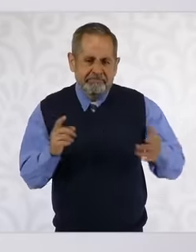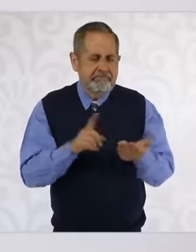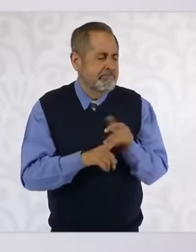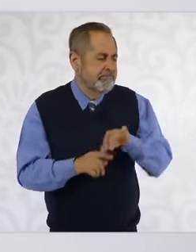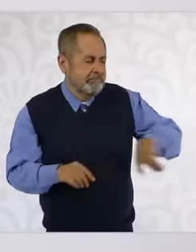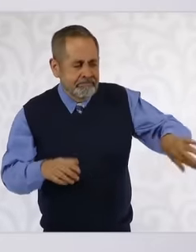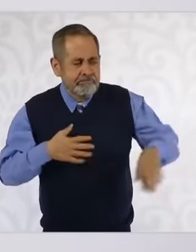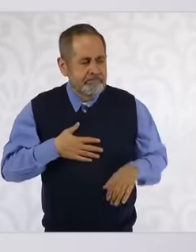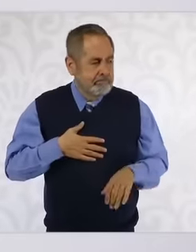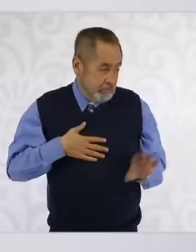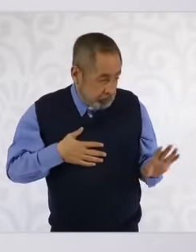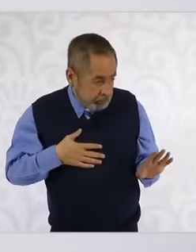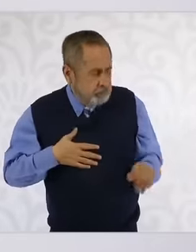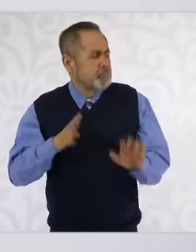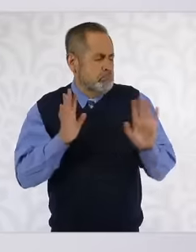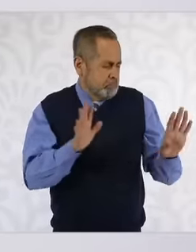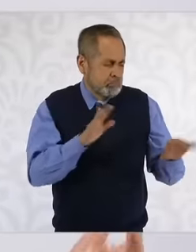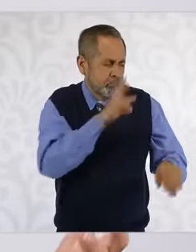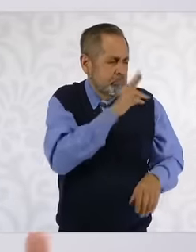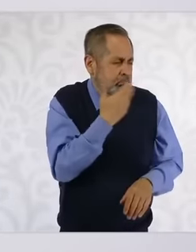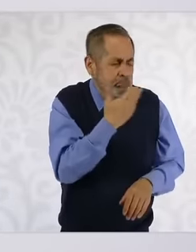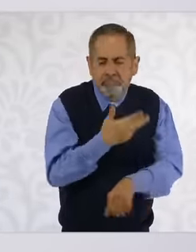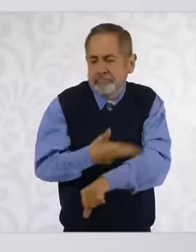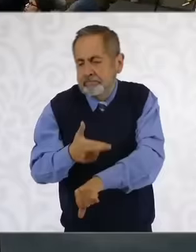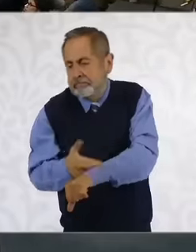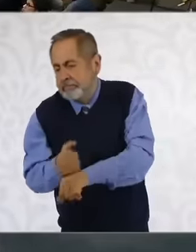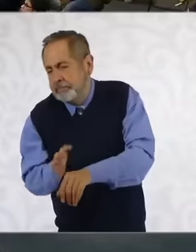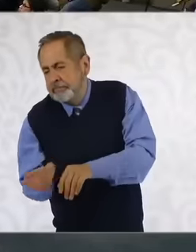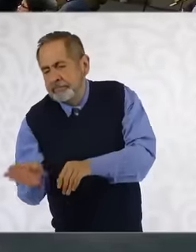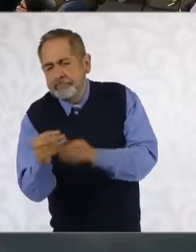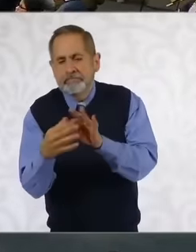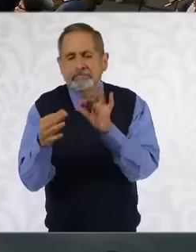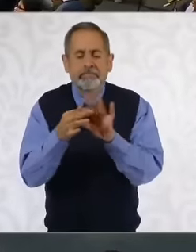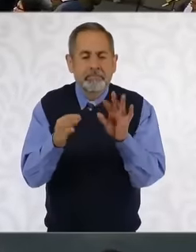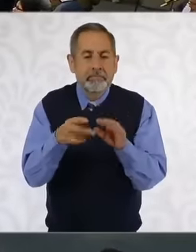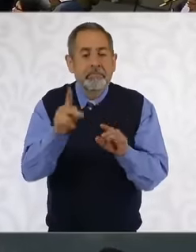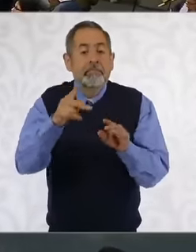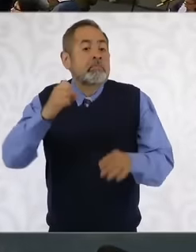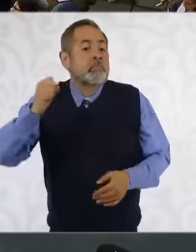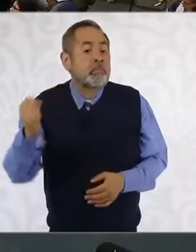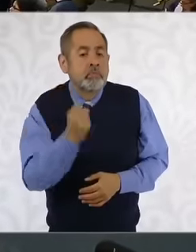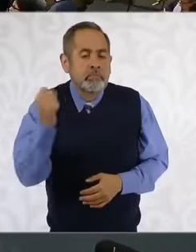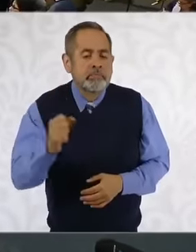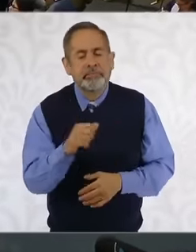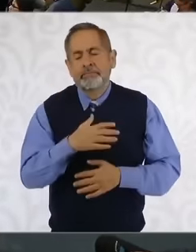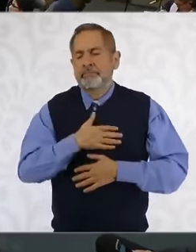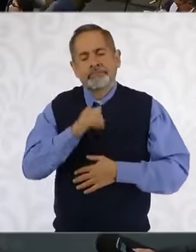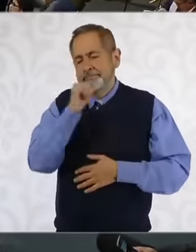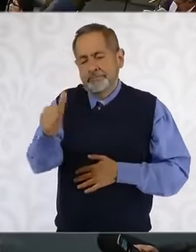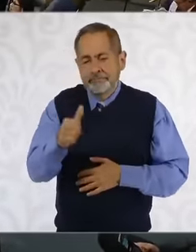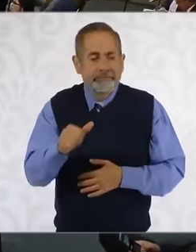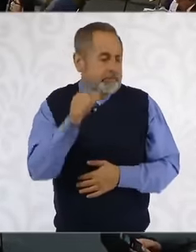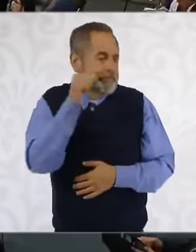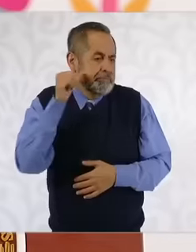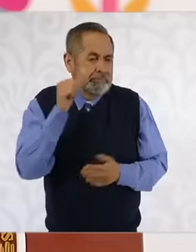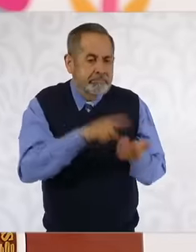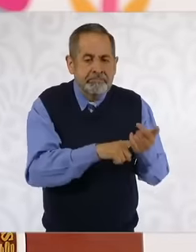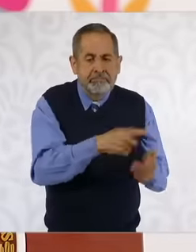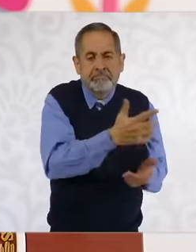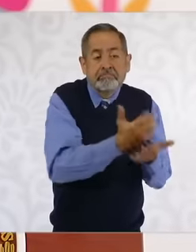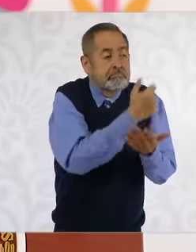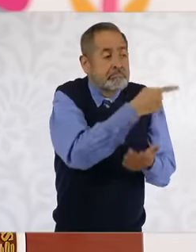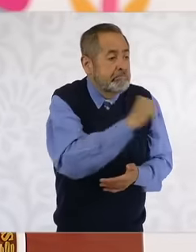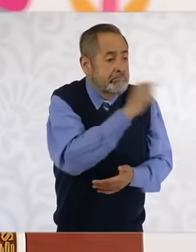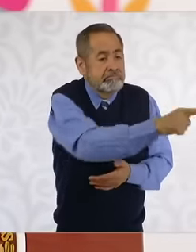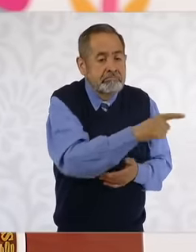we had proposed, fortunately, was not necessary because it was also a not very good precedent